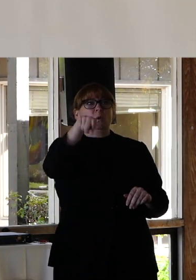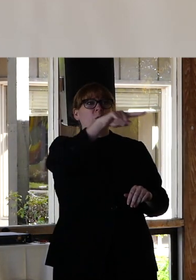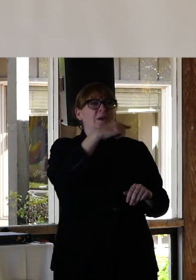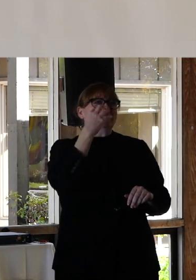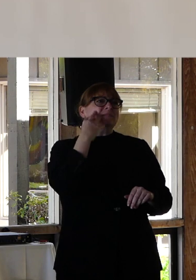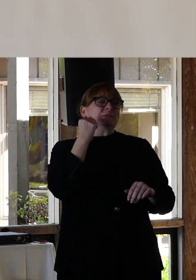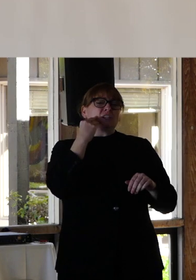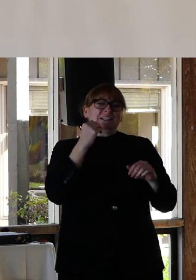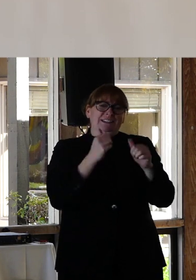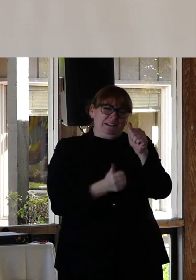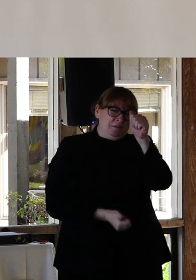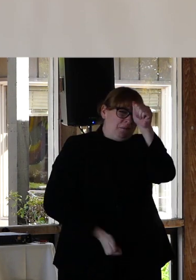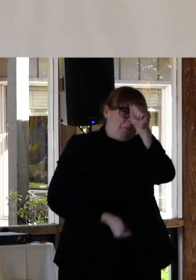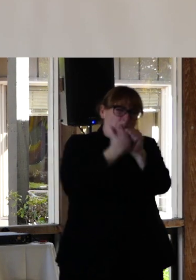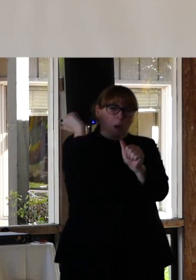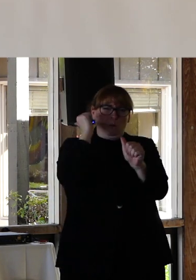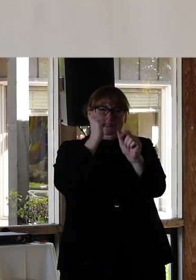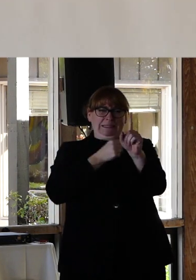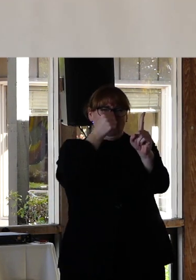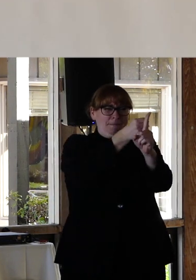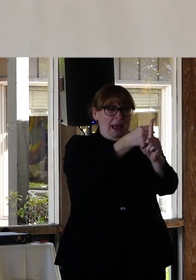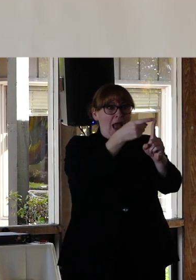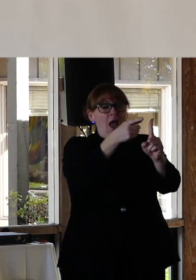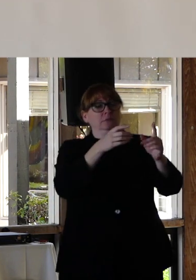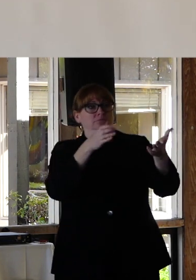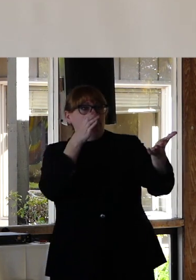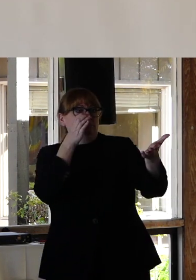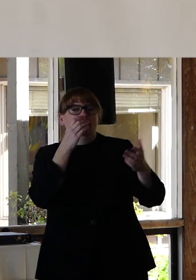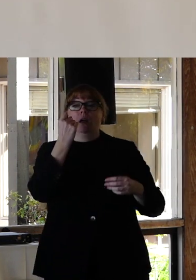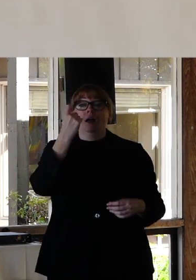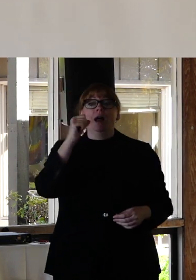these typically are not the speakers and authors and presenters you're going